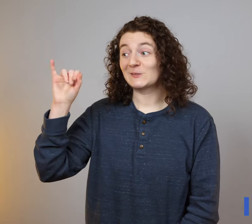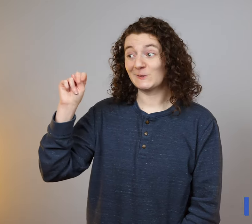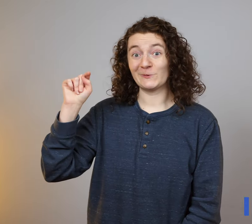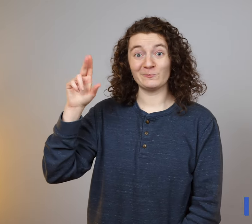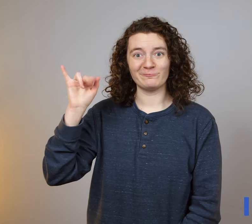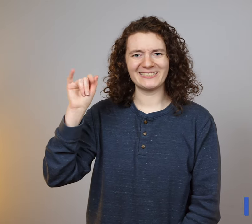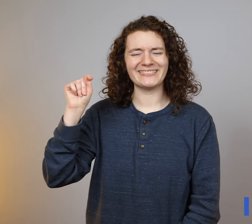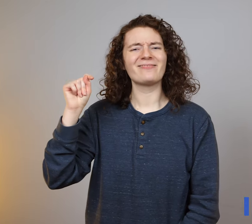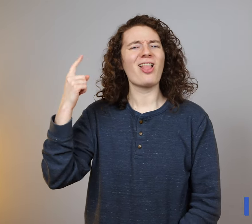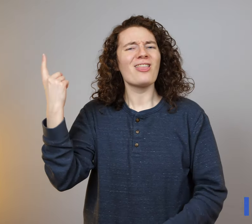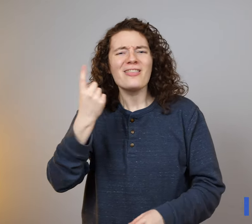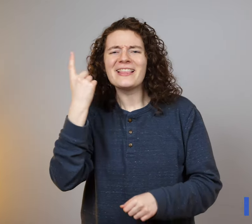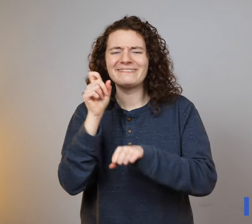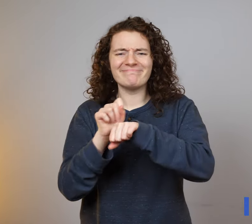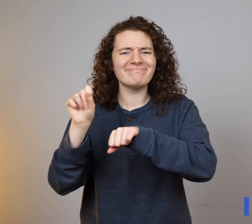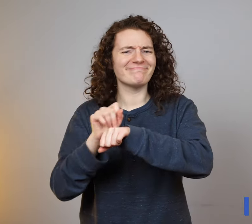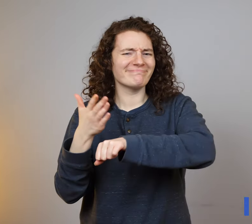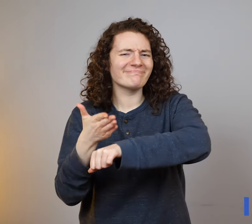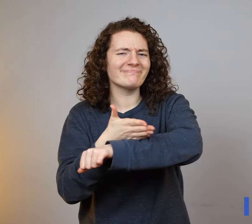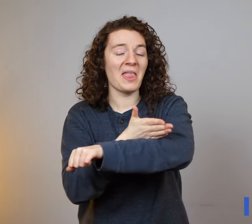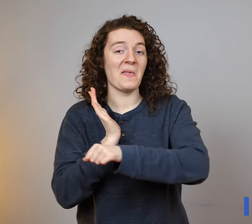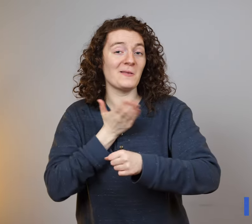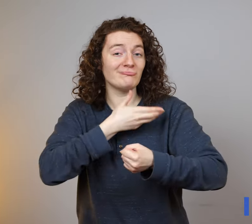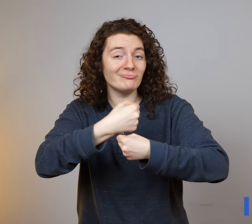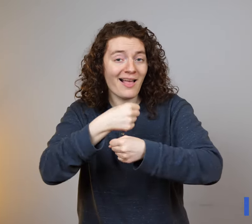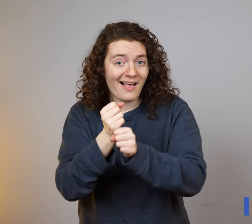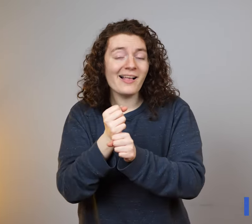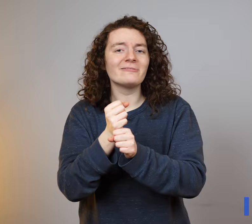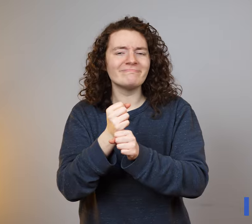At Intuit, we are always working on improving our products.